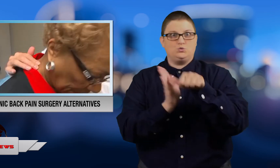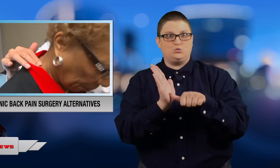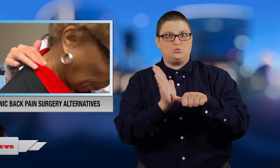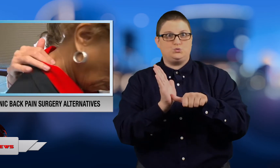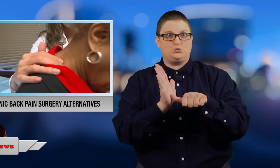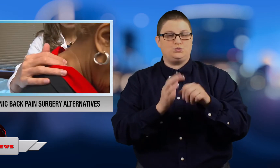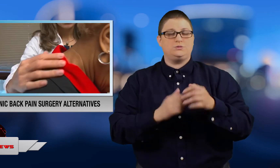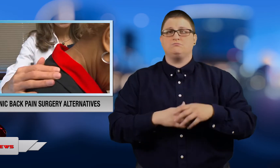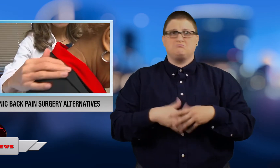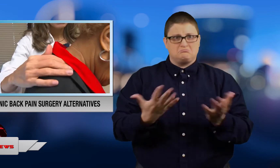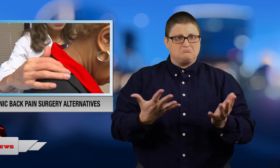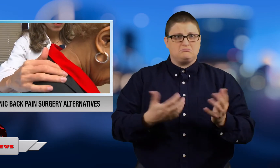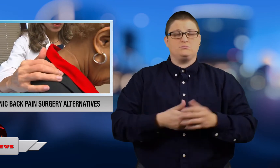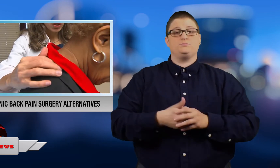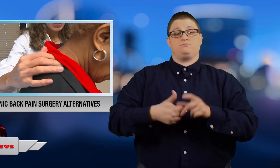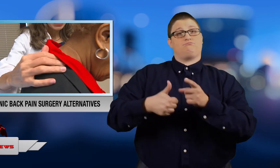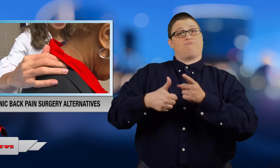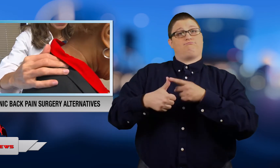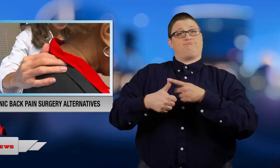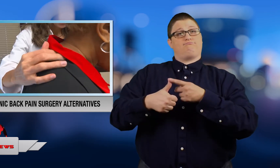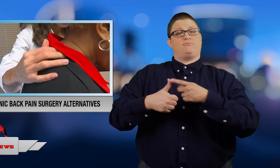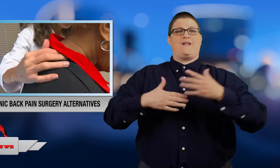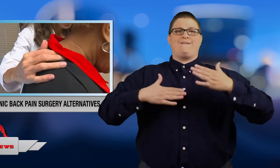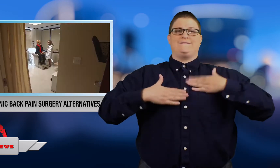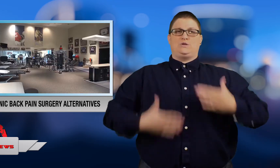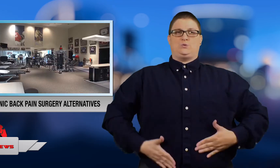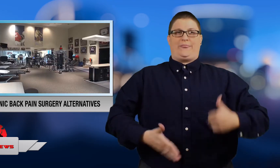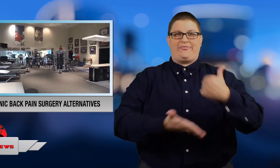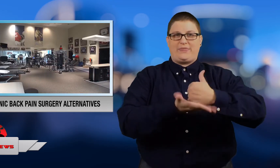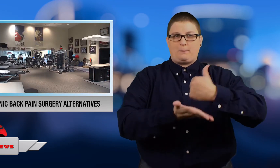Physical therapy is an option.